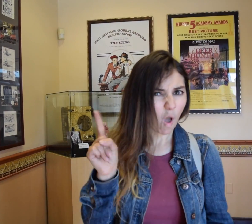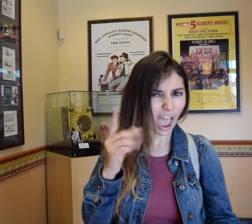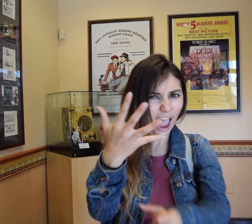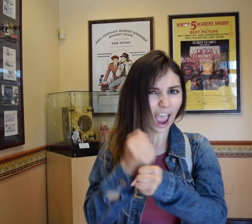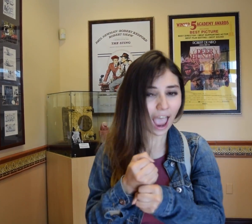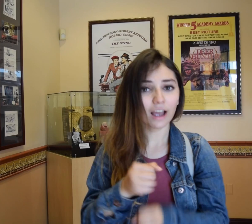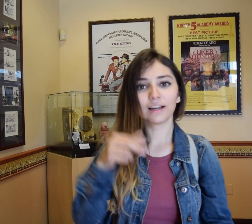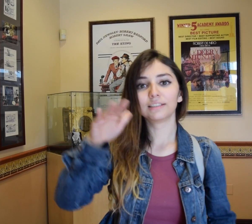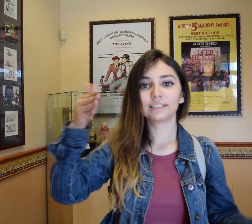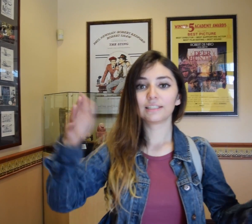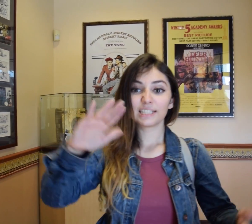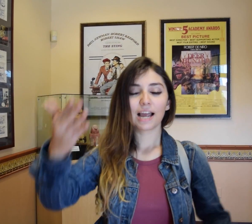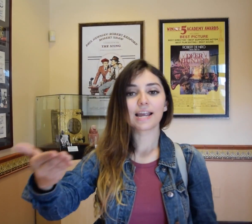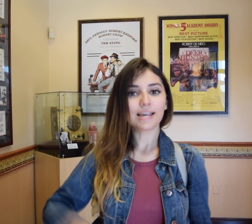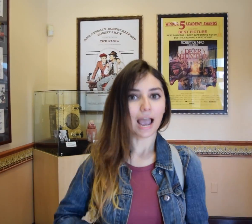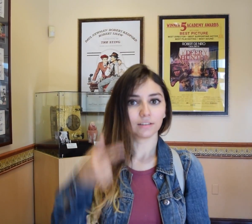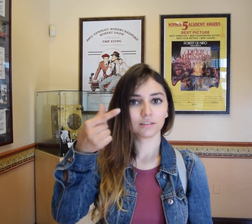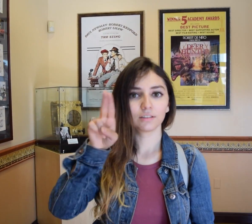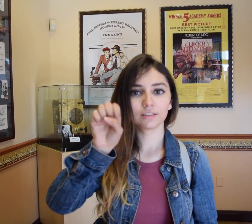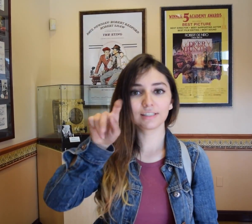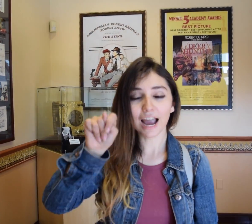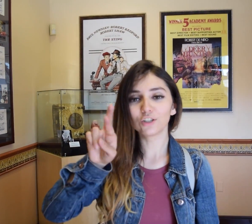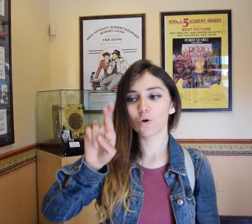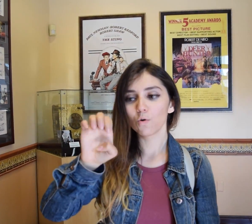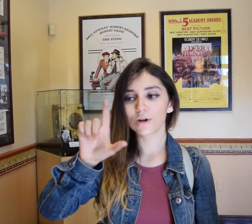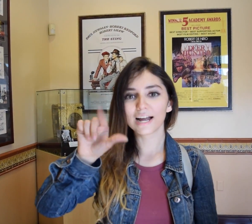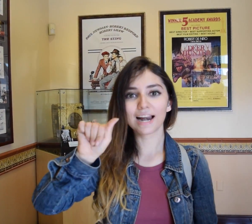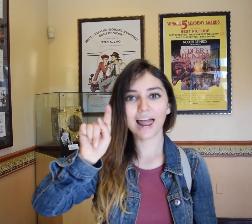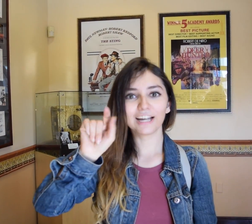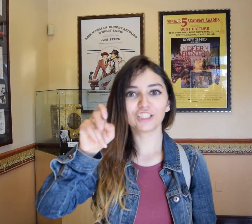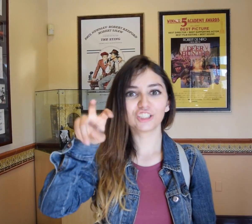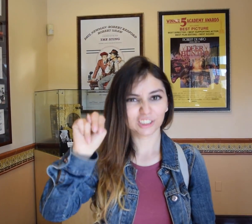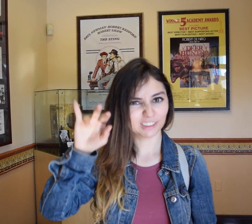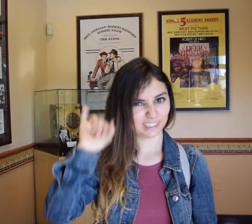Where do you get this? It's in Guest Relations